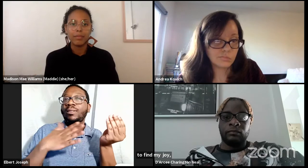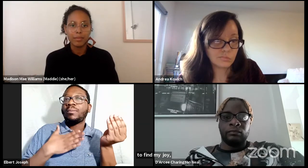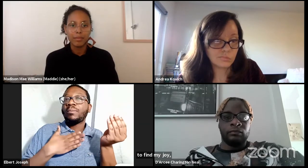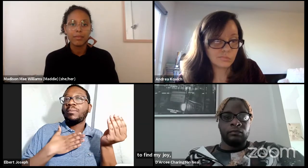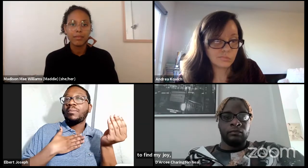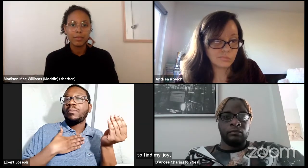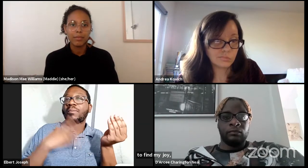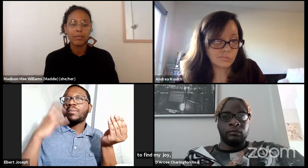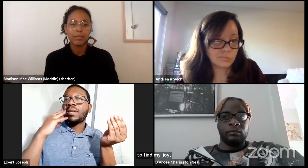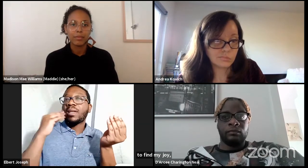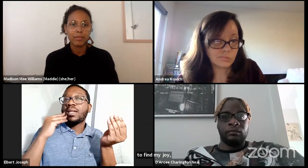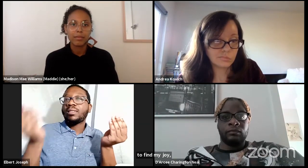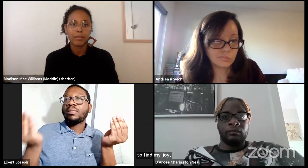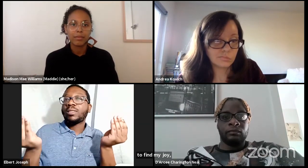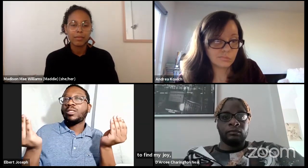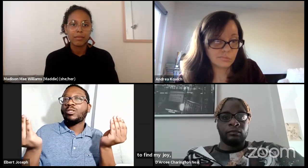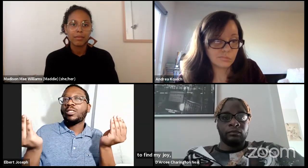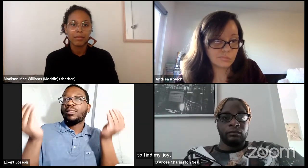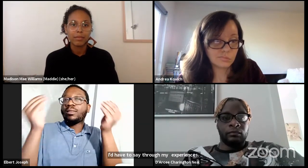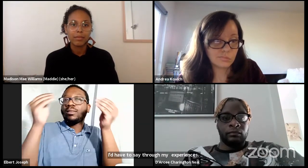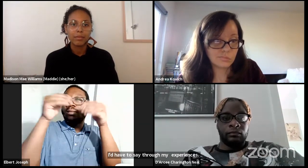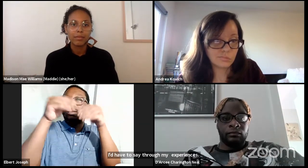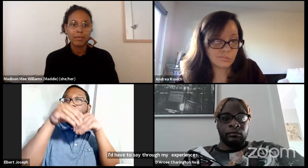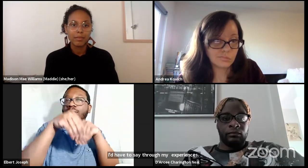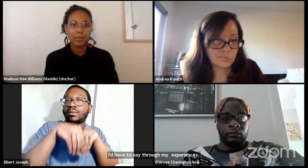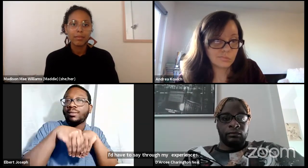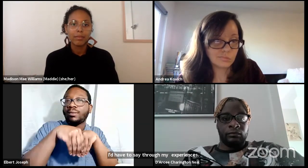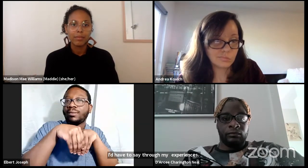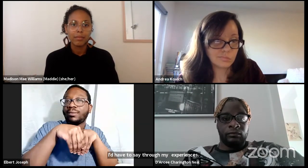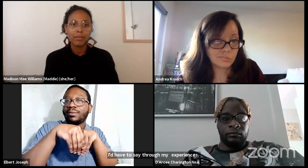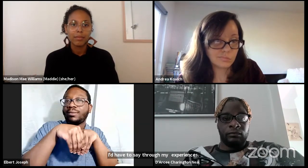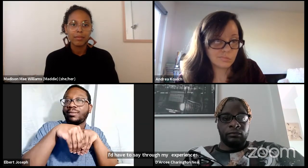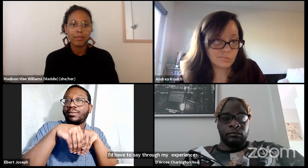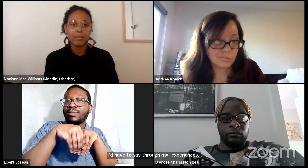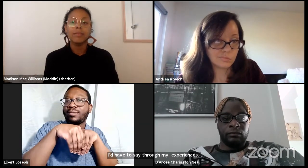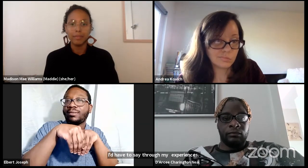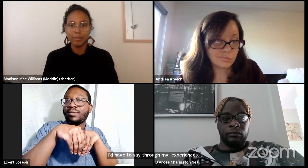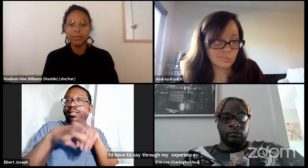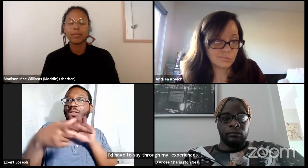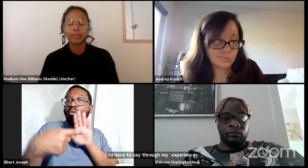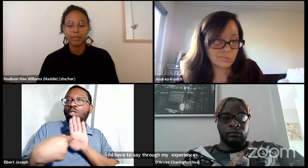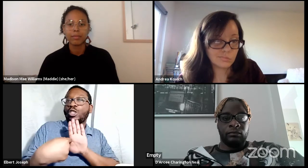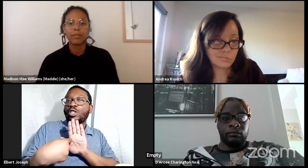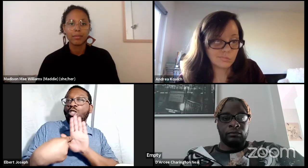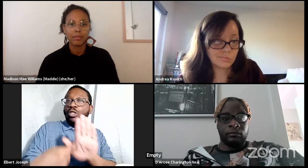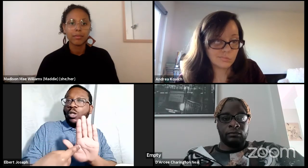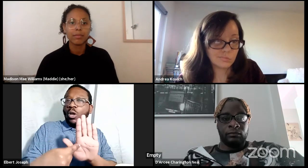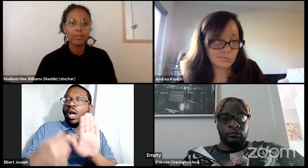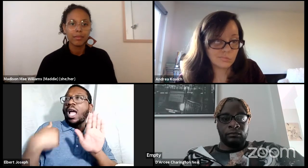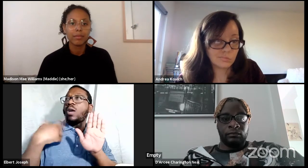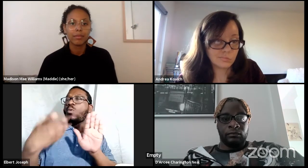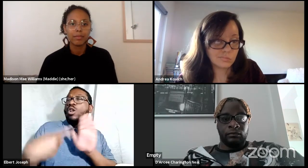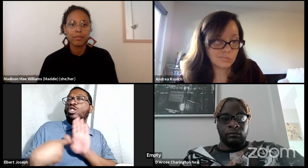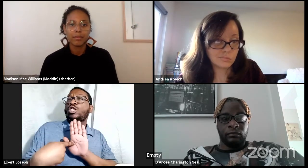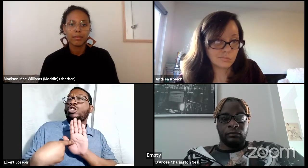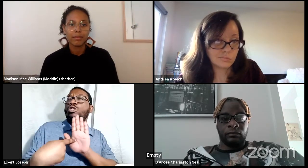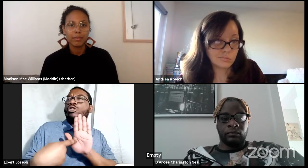and the dramaturg experience, having the character, having my own experience and having those intertwined